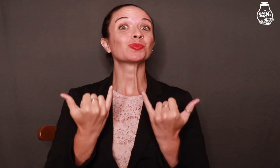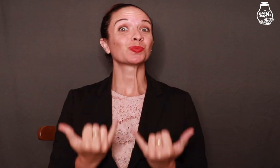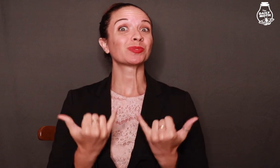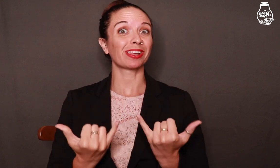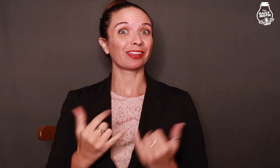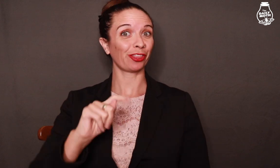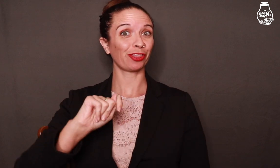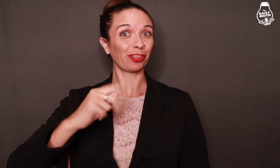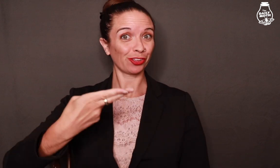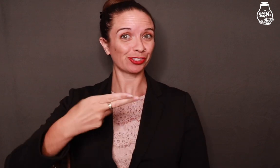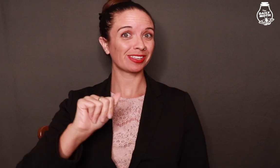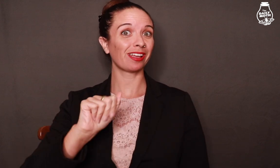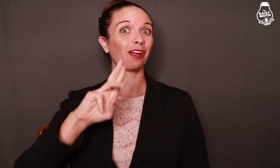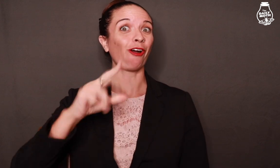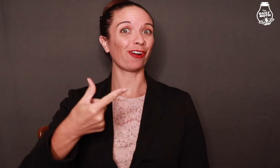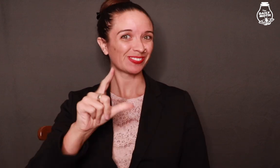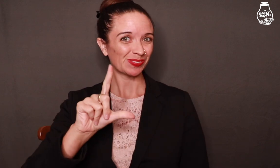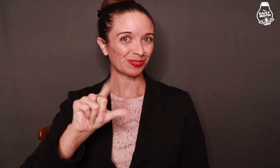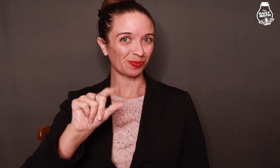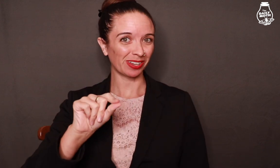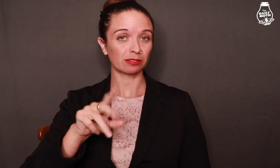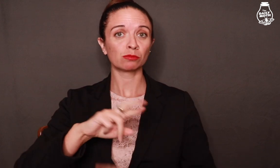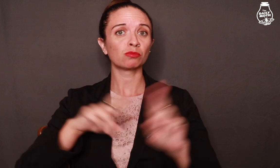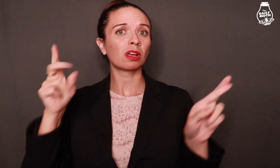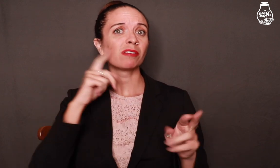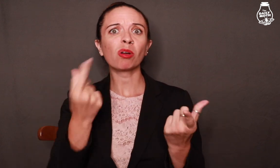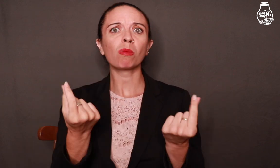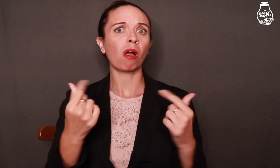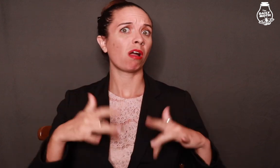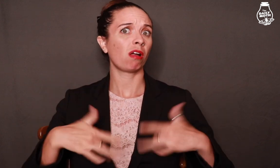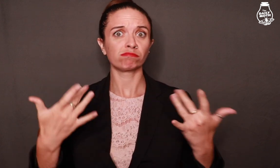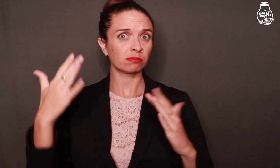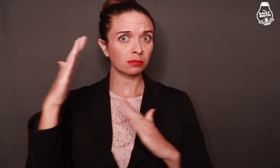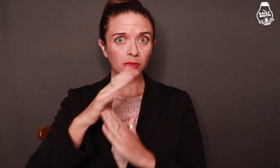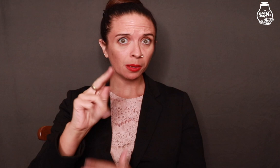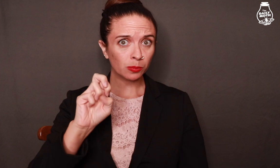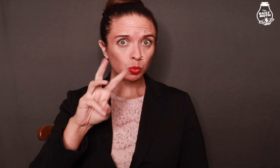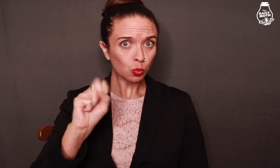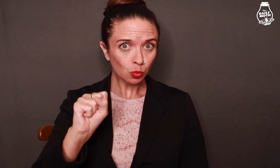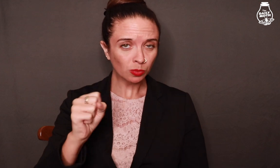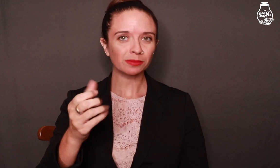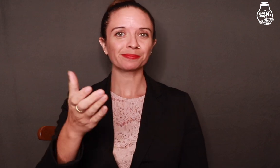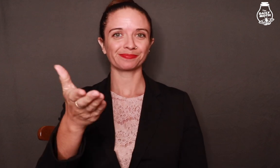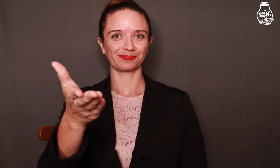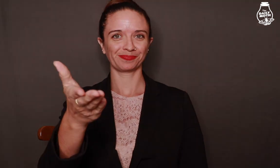Today is Thursday, August 20th. Ready for our top news?